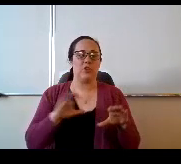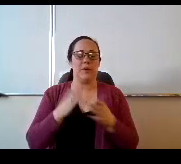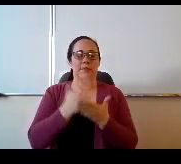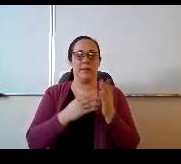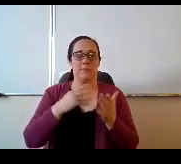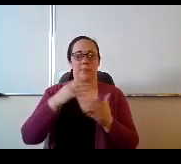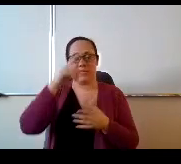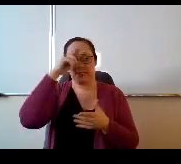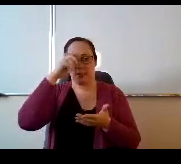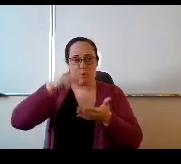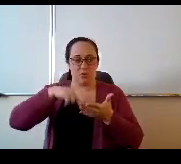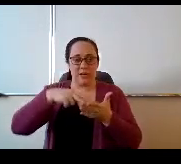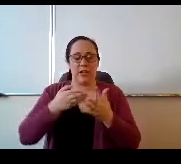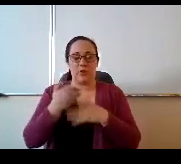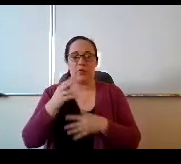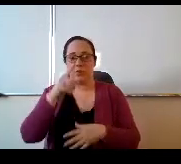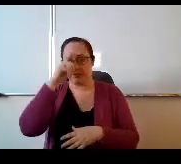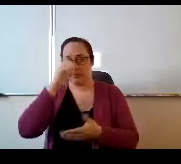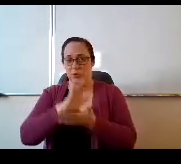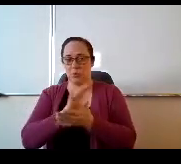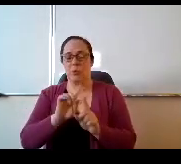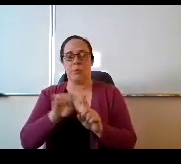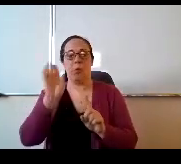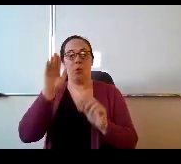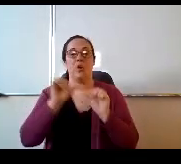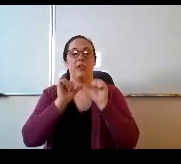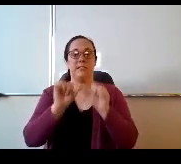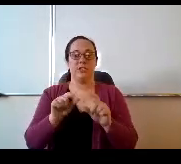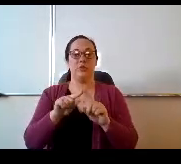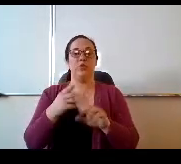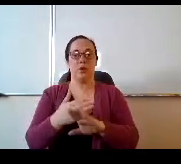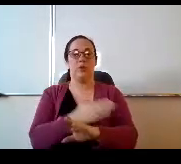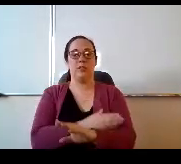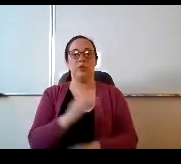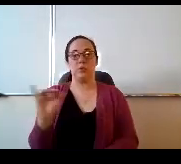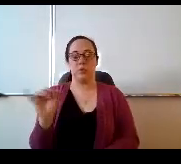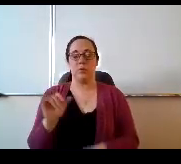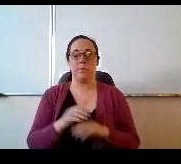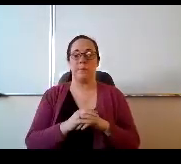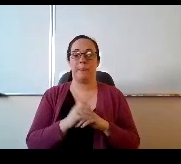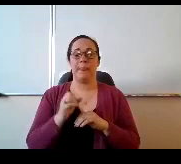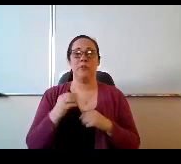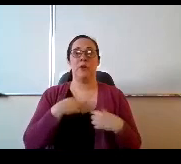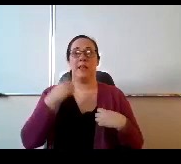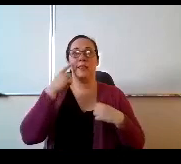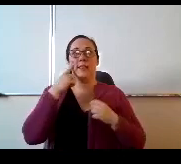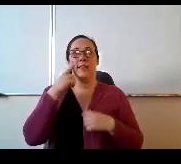and through summer school, but will continue to grow that as well. So I think it's about really looking